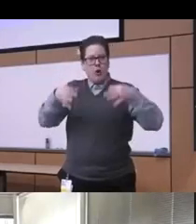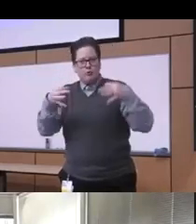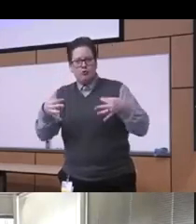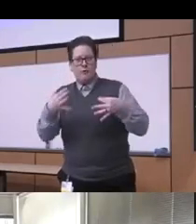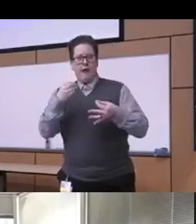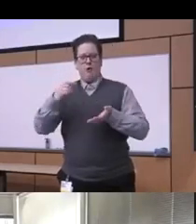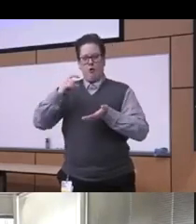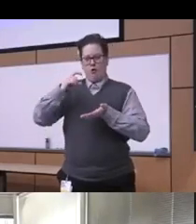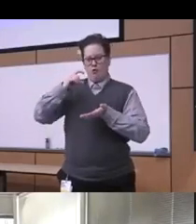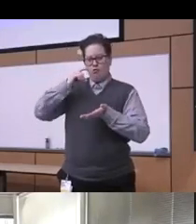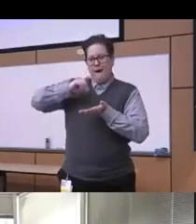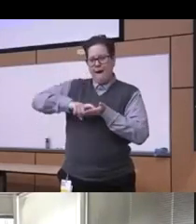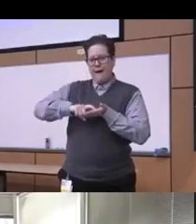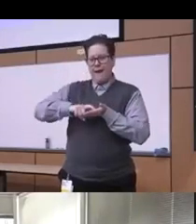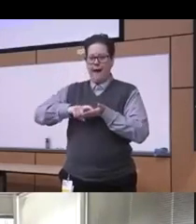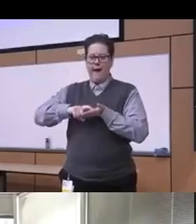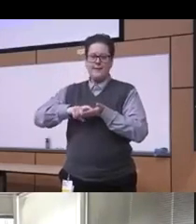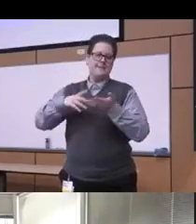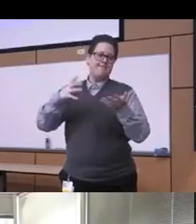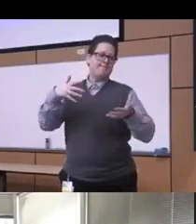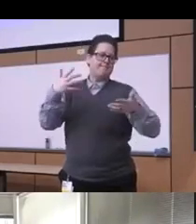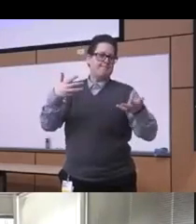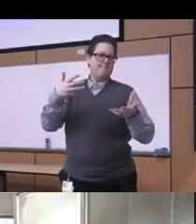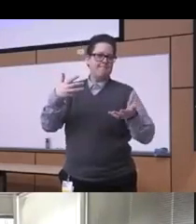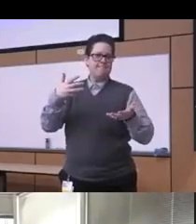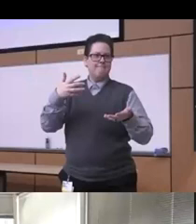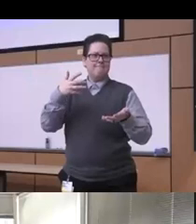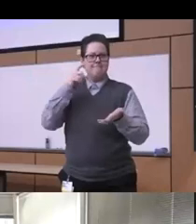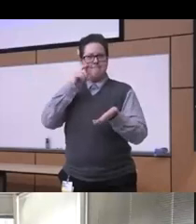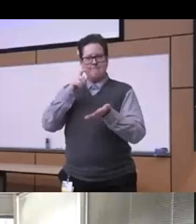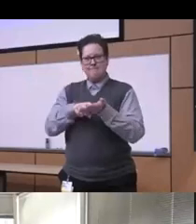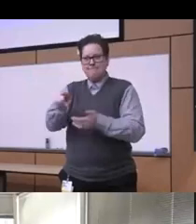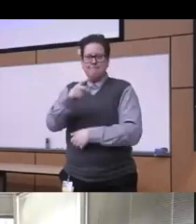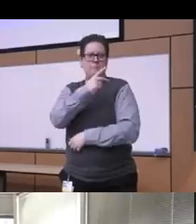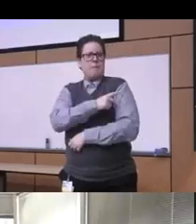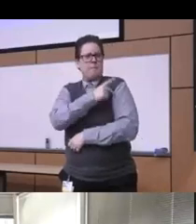you know that patients struggles patience and perfectionist mistakes and limitations as well